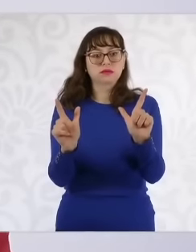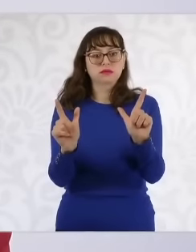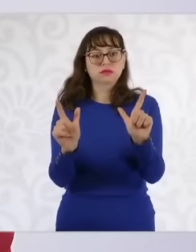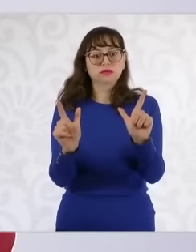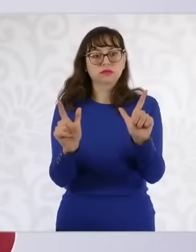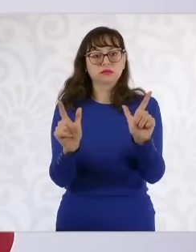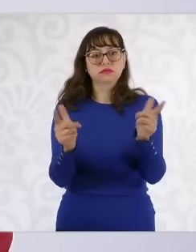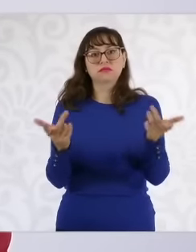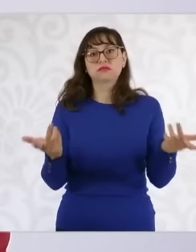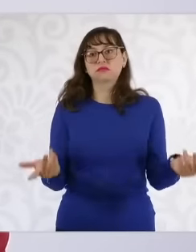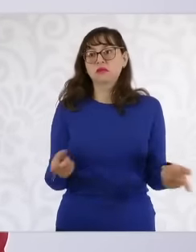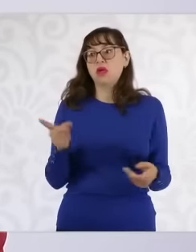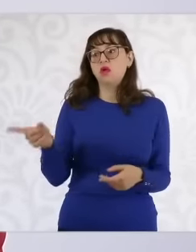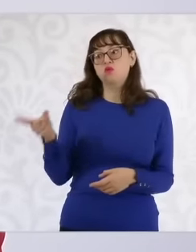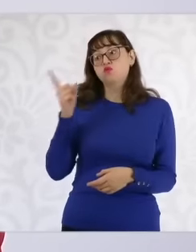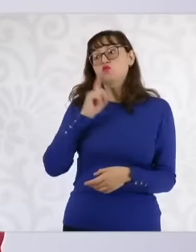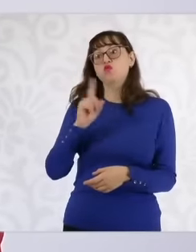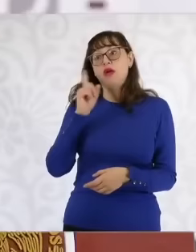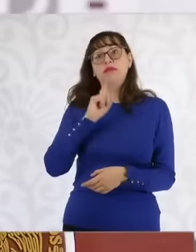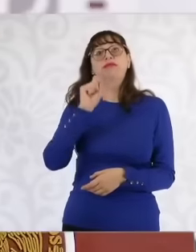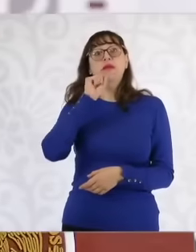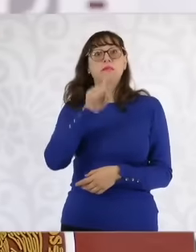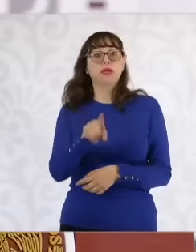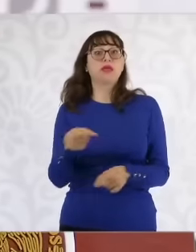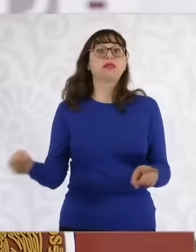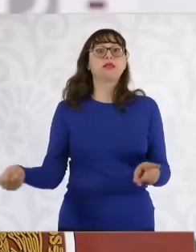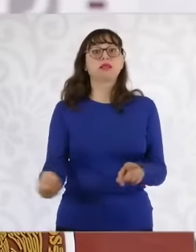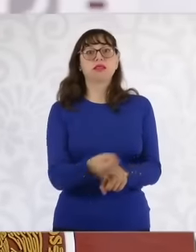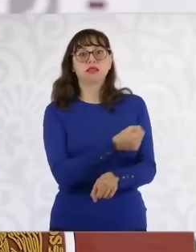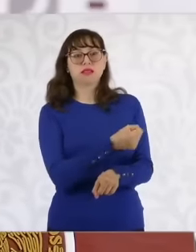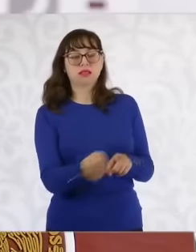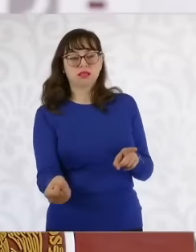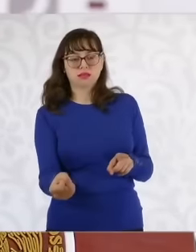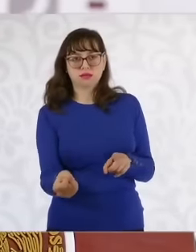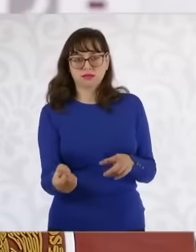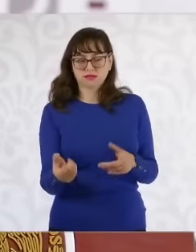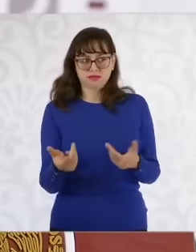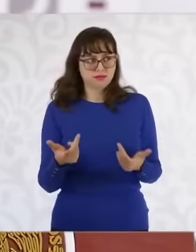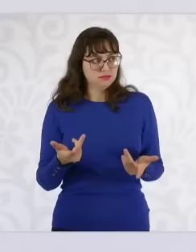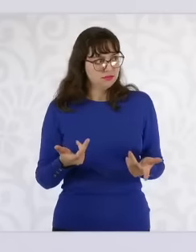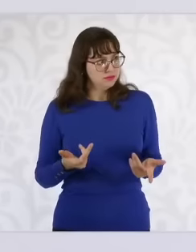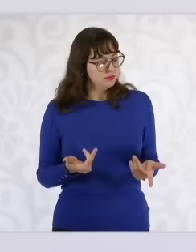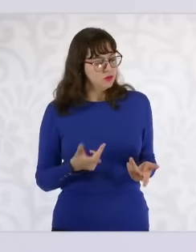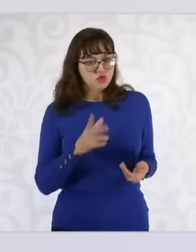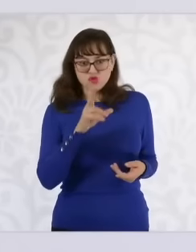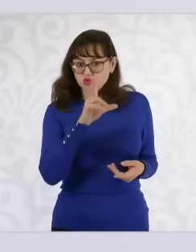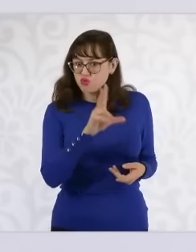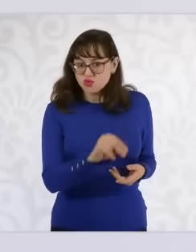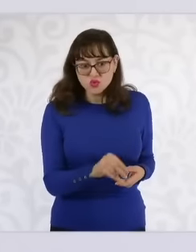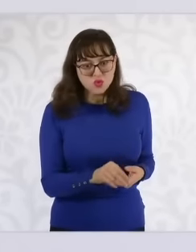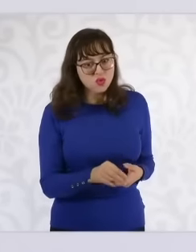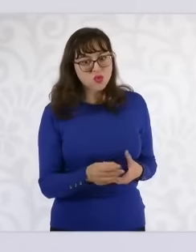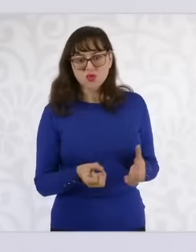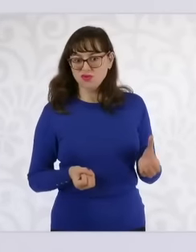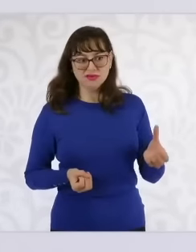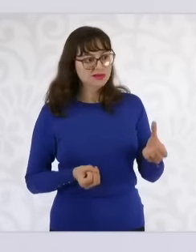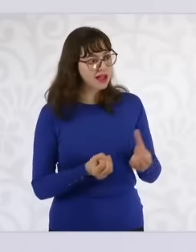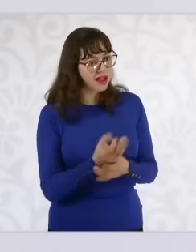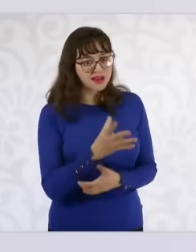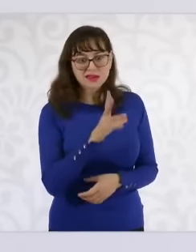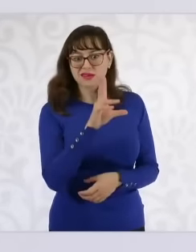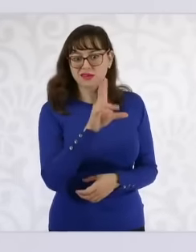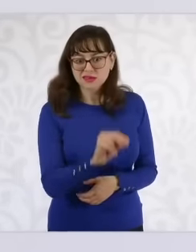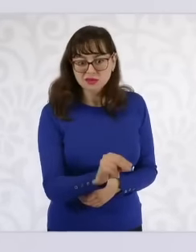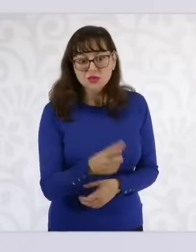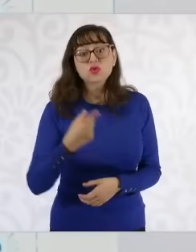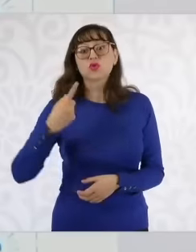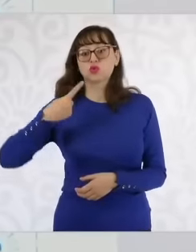the woman. At that time, we filed a complaint with the judicial council of the eh court